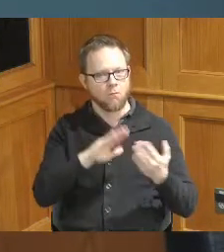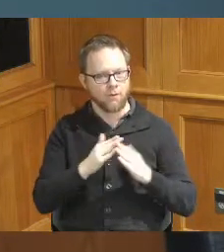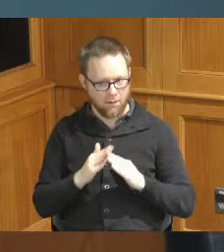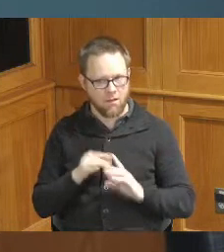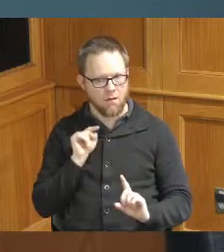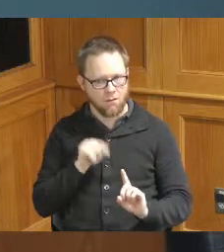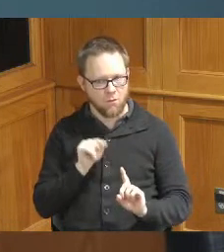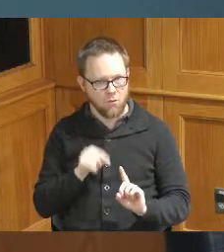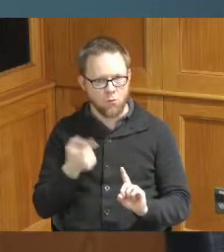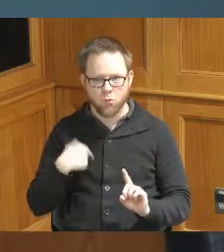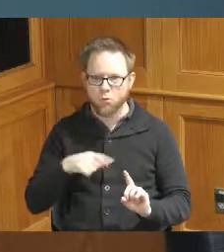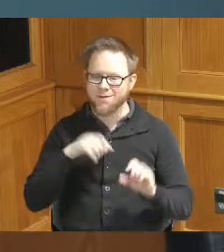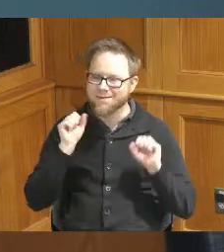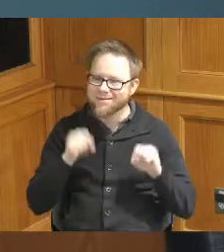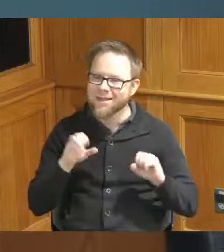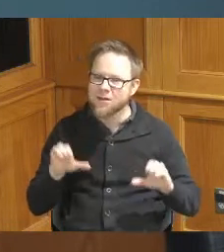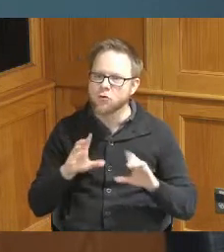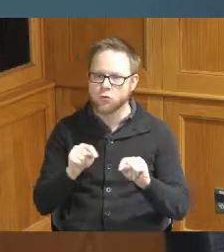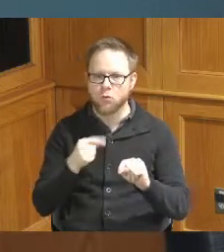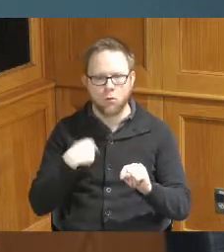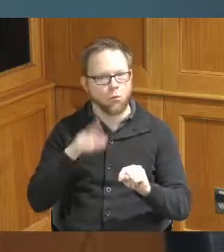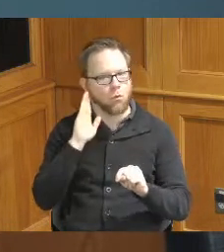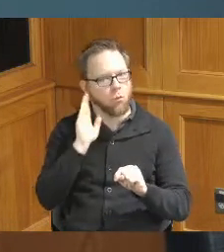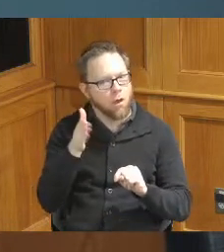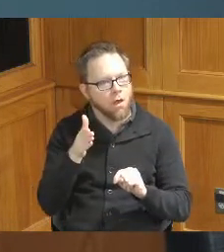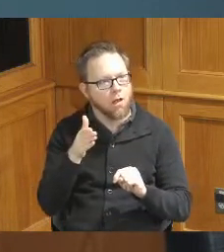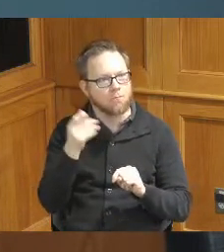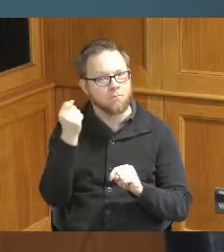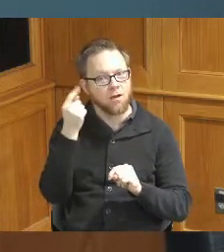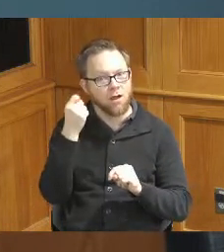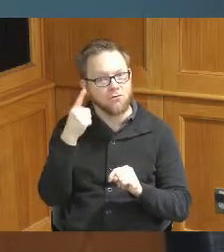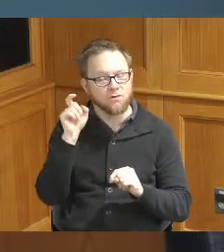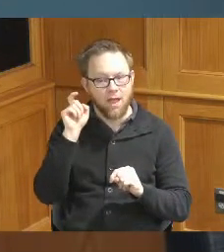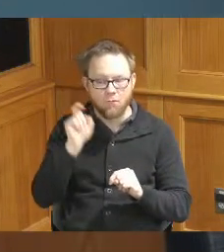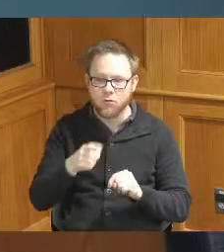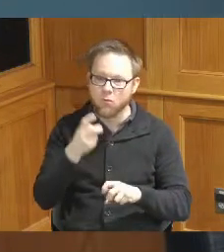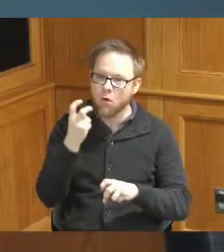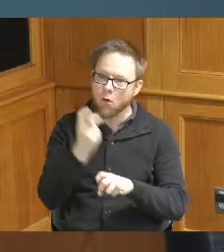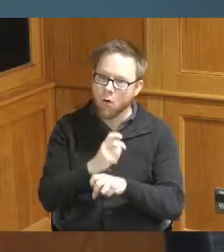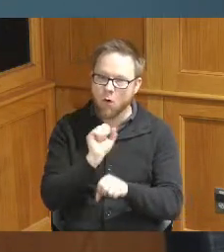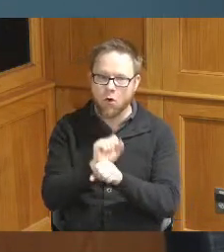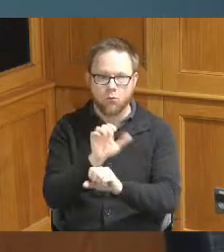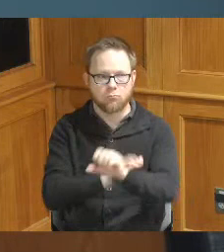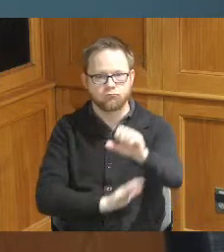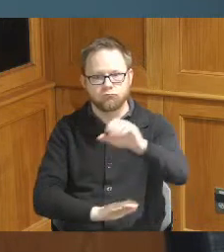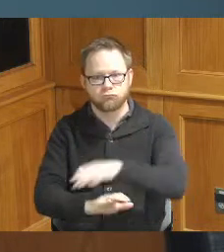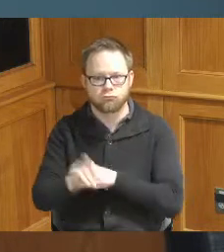we can do it we will do it but we got to do it with hard work so ever since I was on city